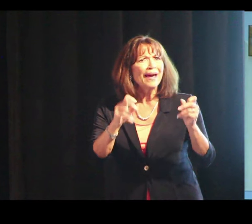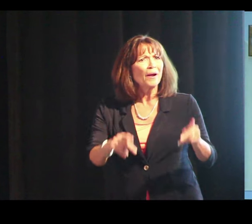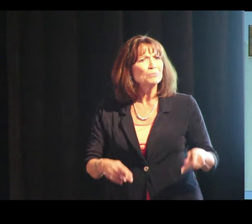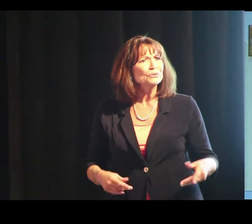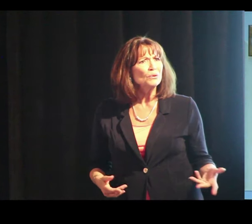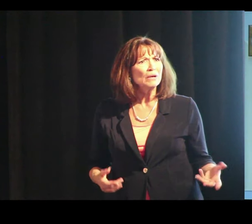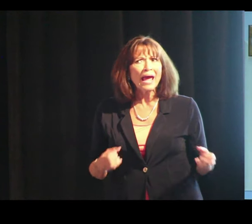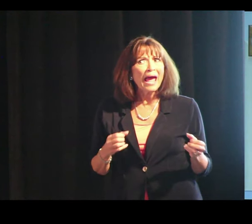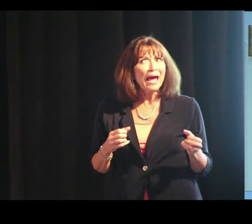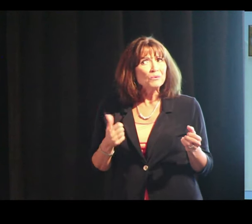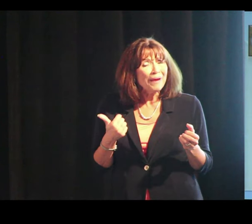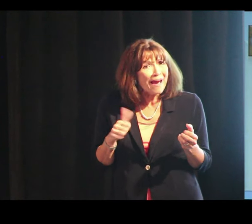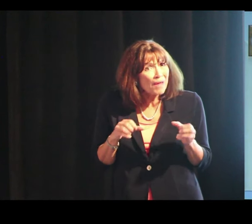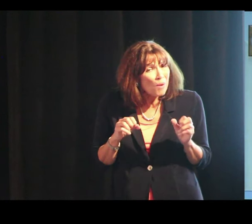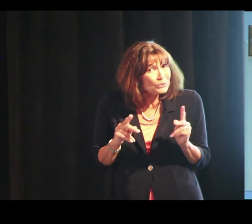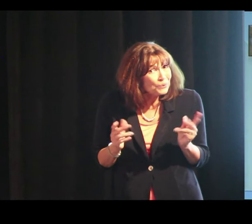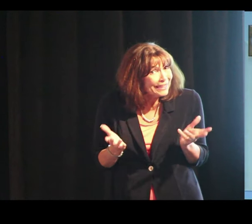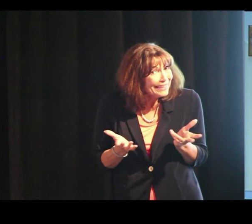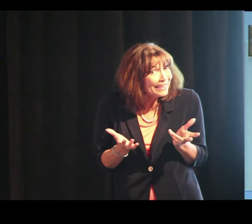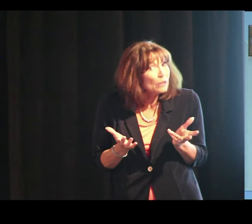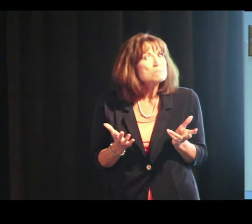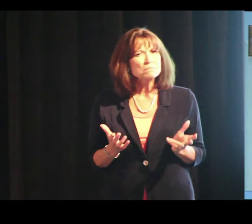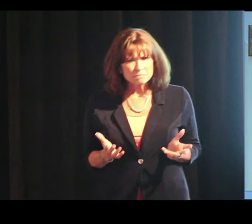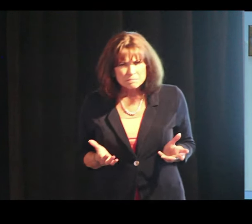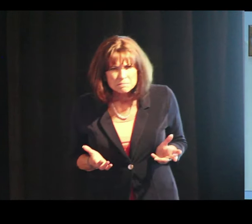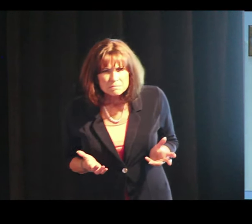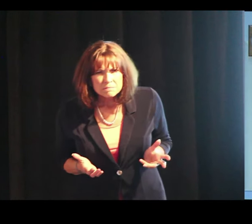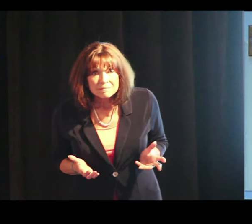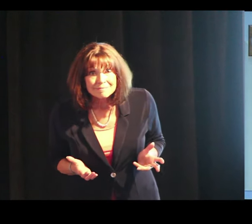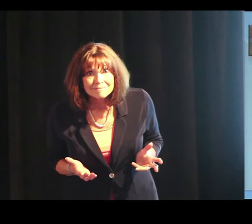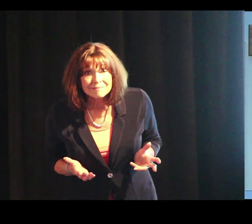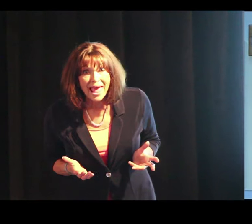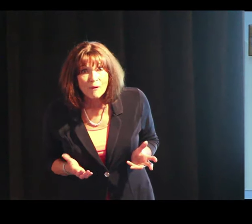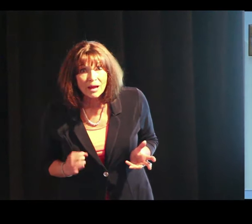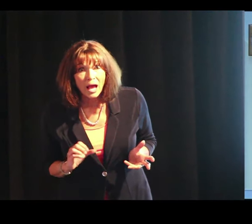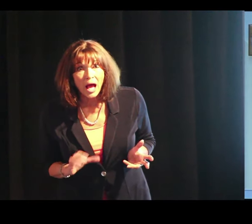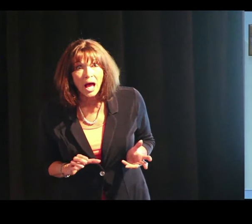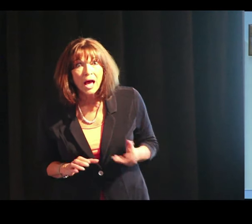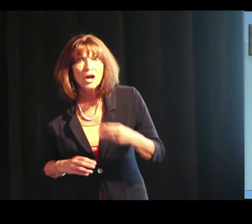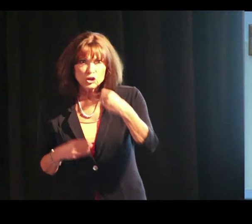Do we have the opportunity here, Eric? You give them opportunities,